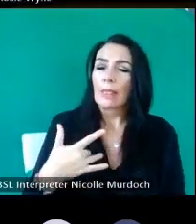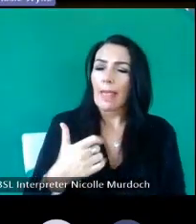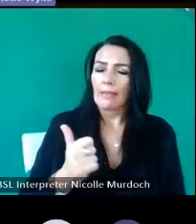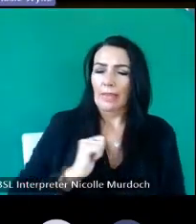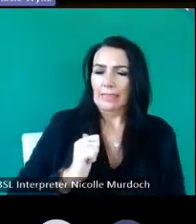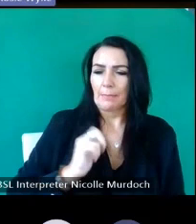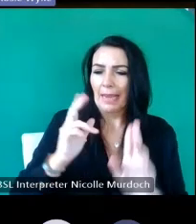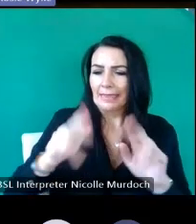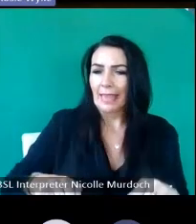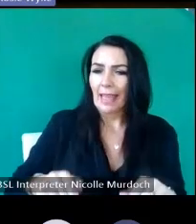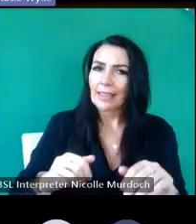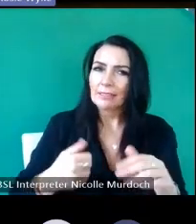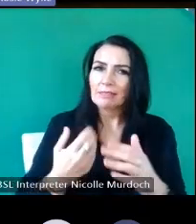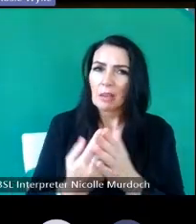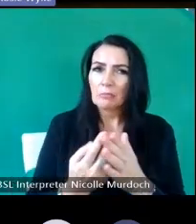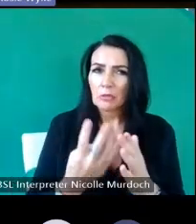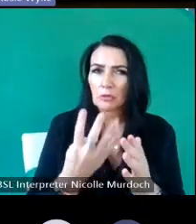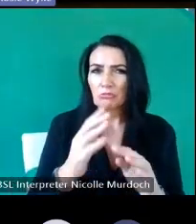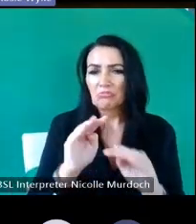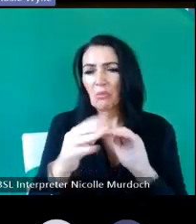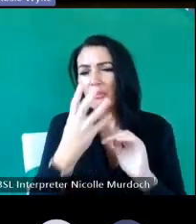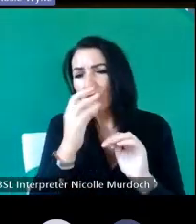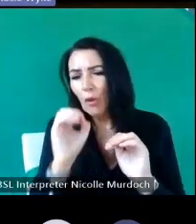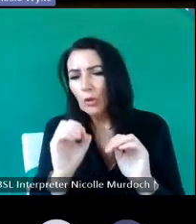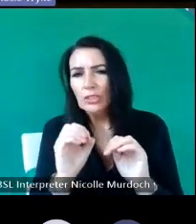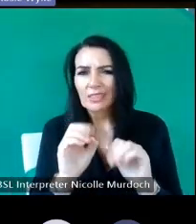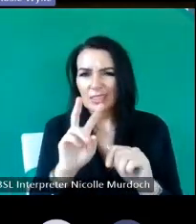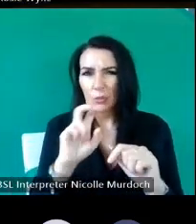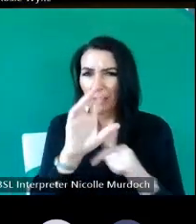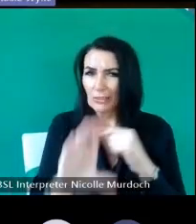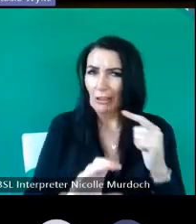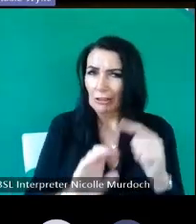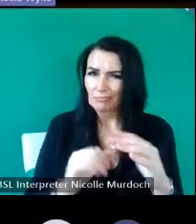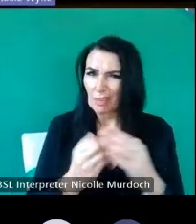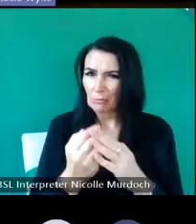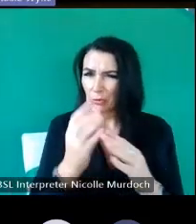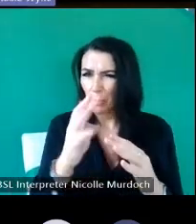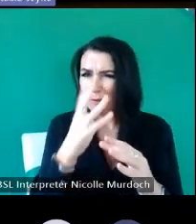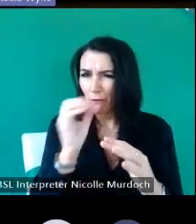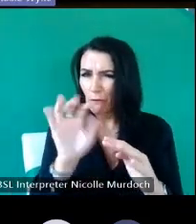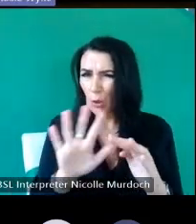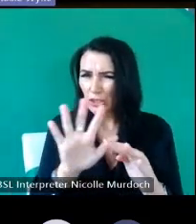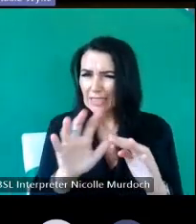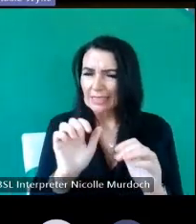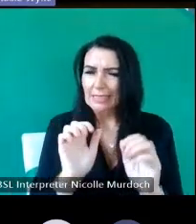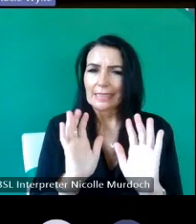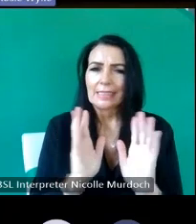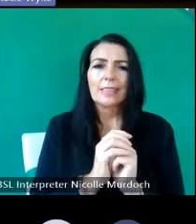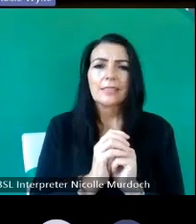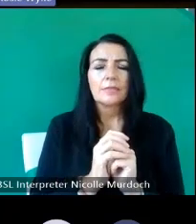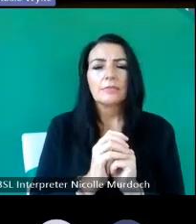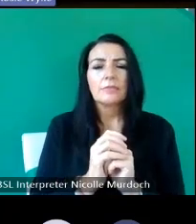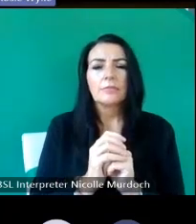plus slightly in the 12th century um working on a building the size of Glasgow Cathedral